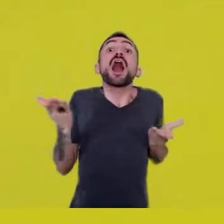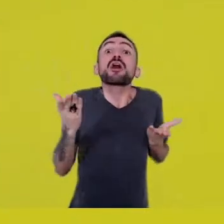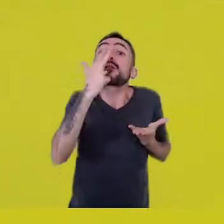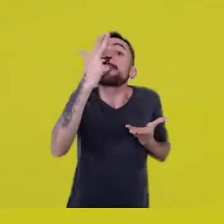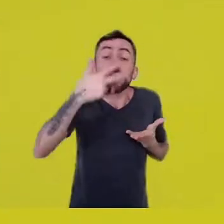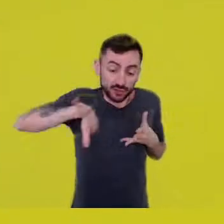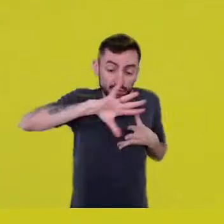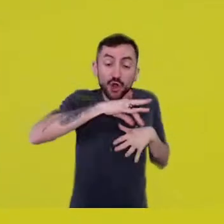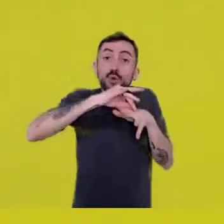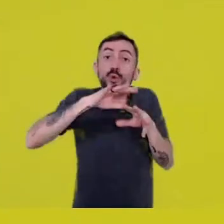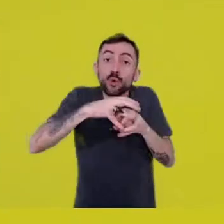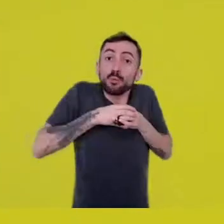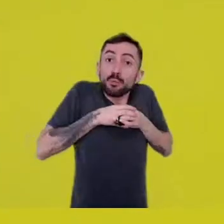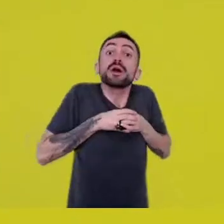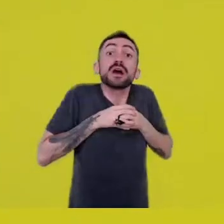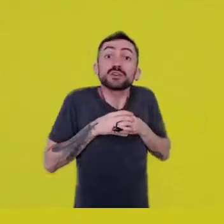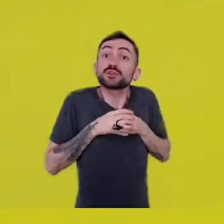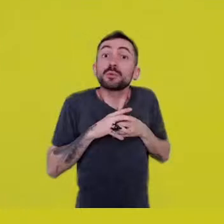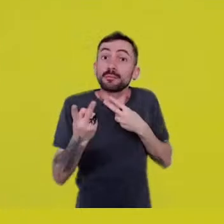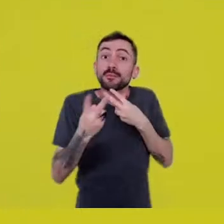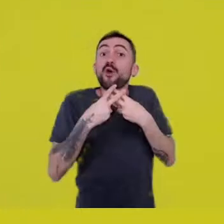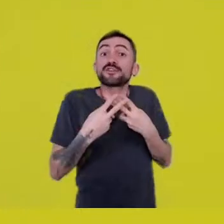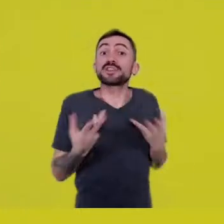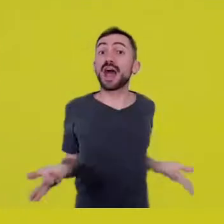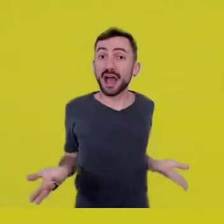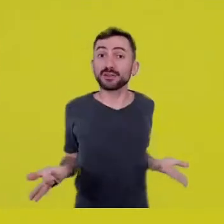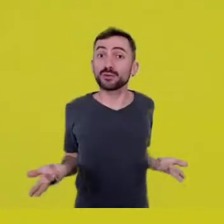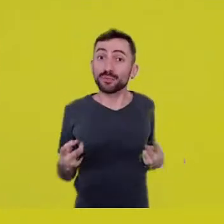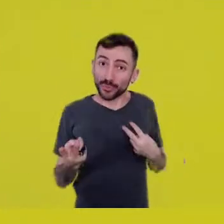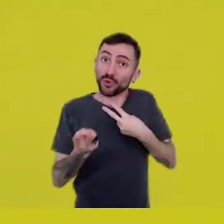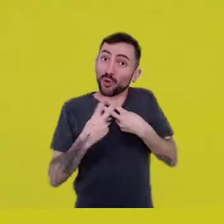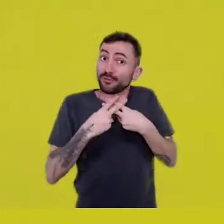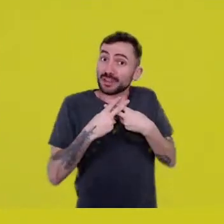Confined and literally scared to death